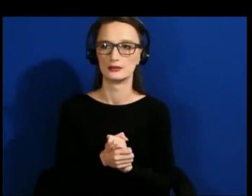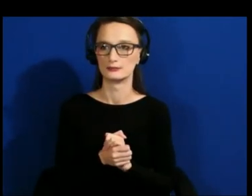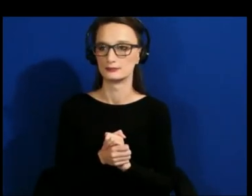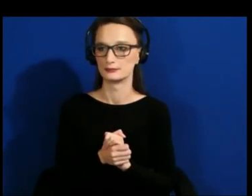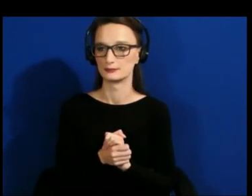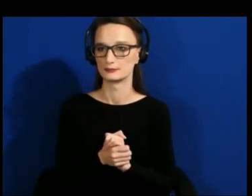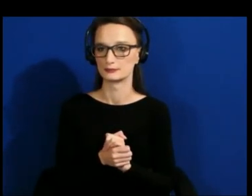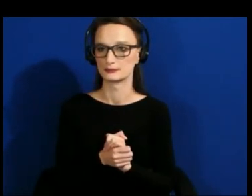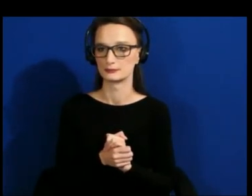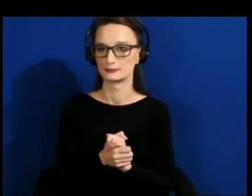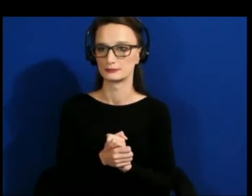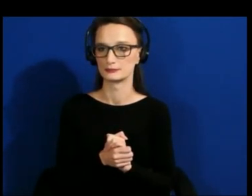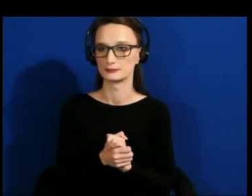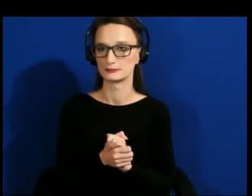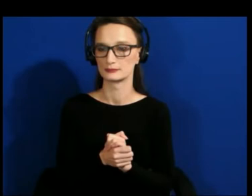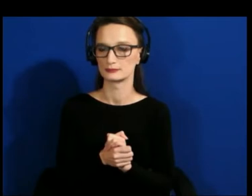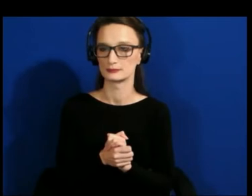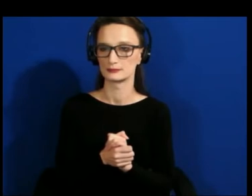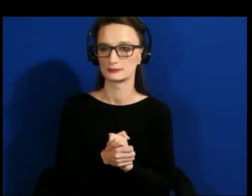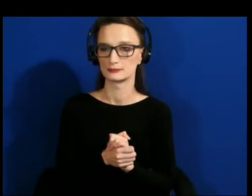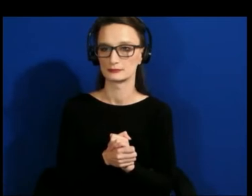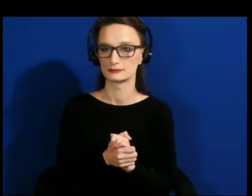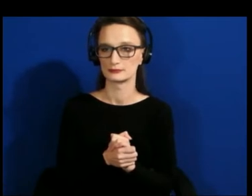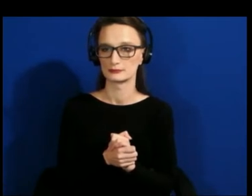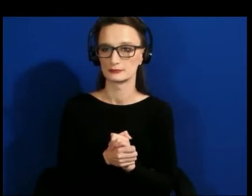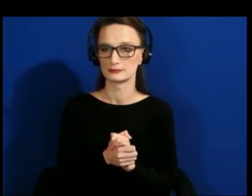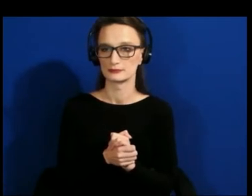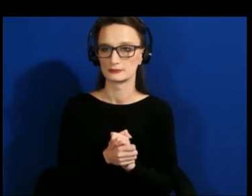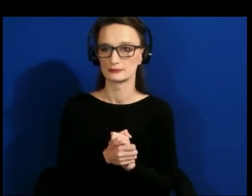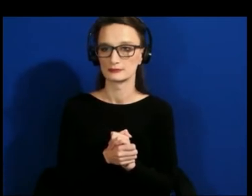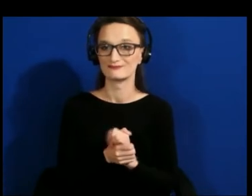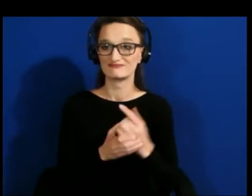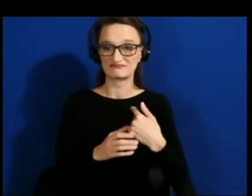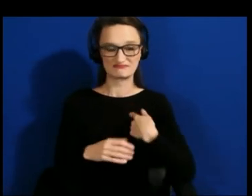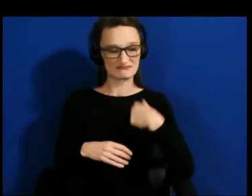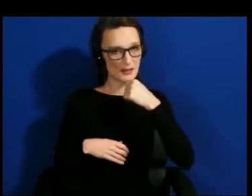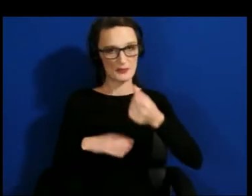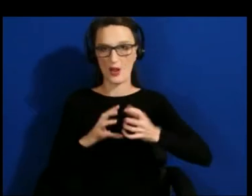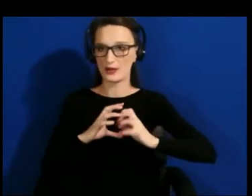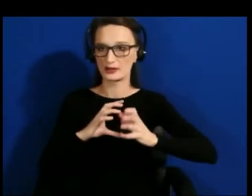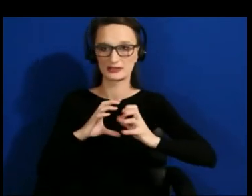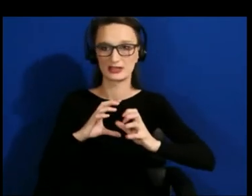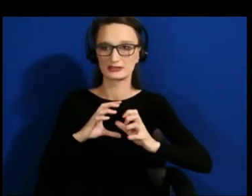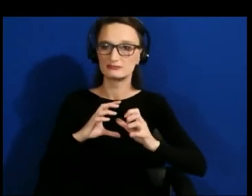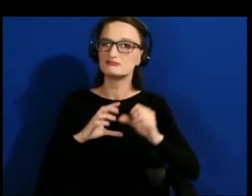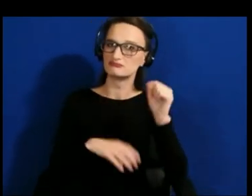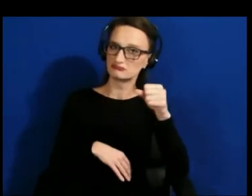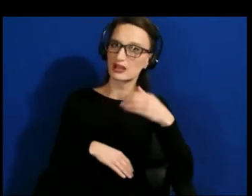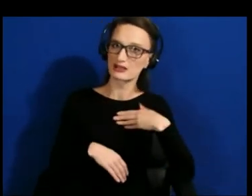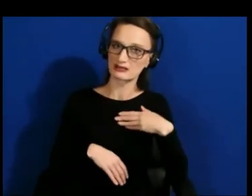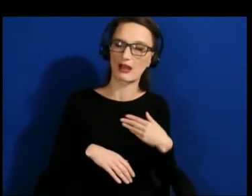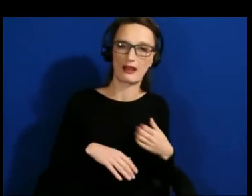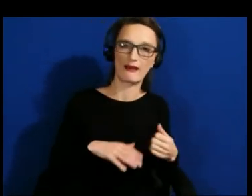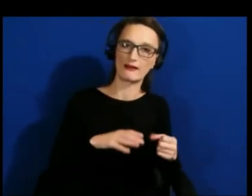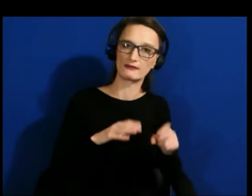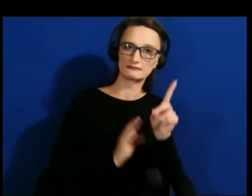Sure. I only -- I’m not intersectional. I have hidden disabilities and I am absolutely passionate about